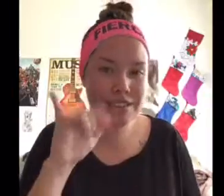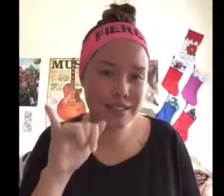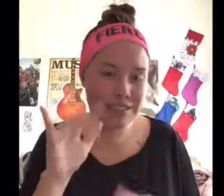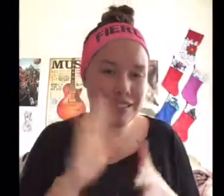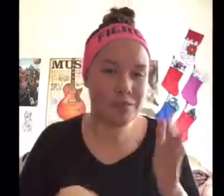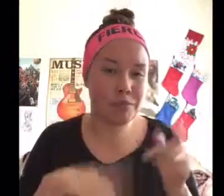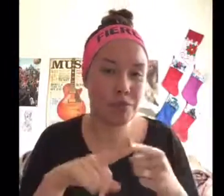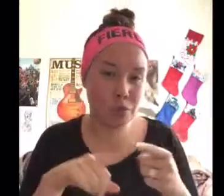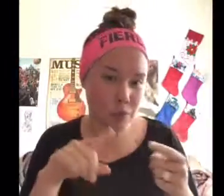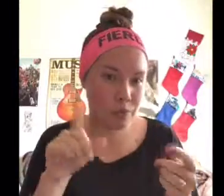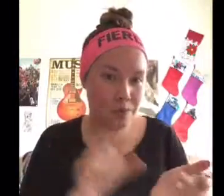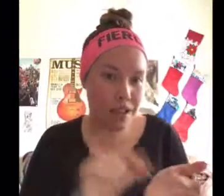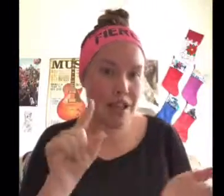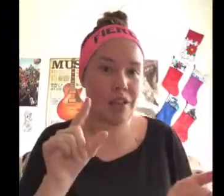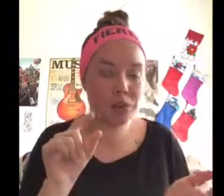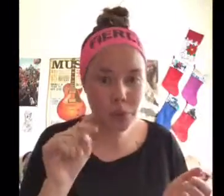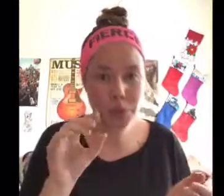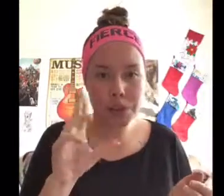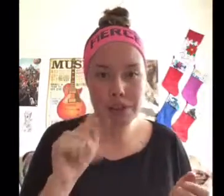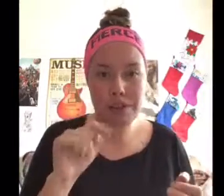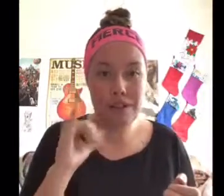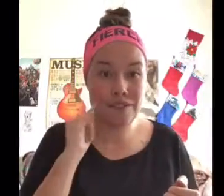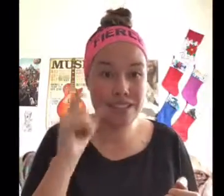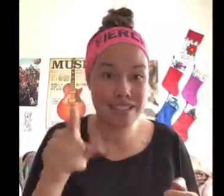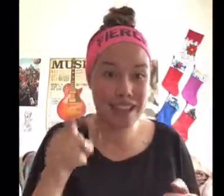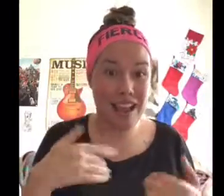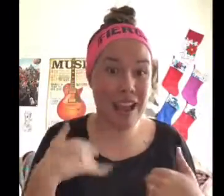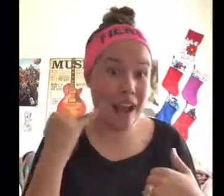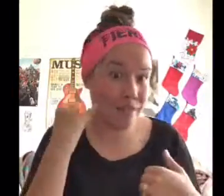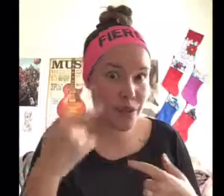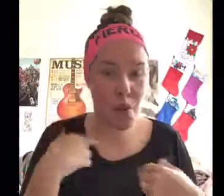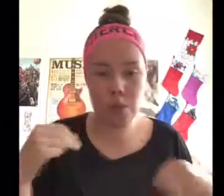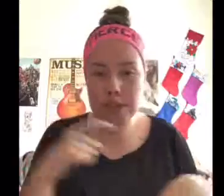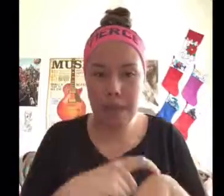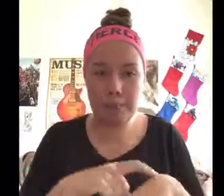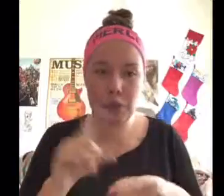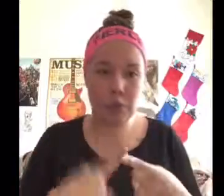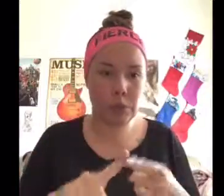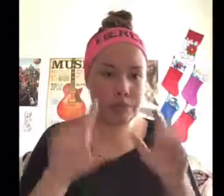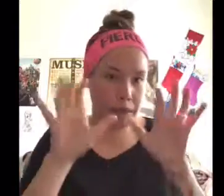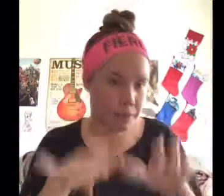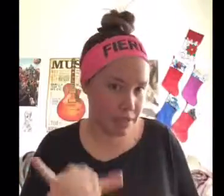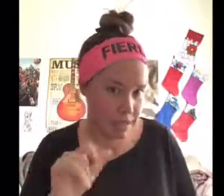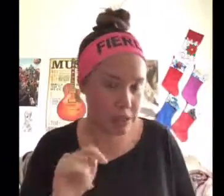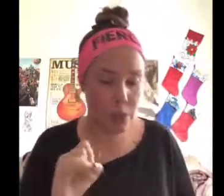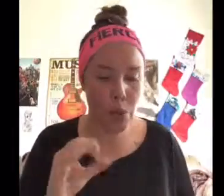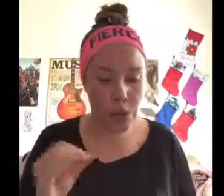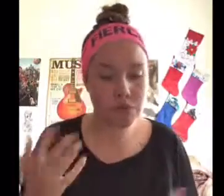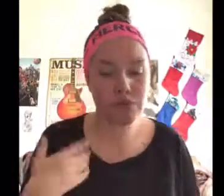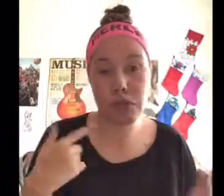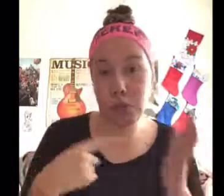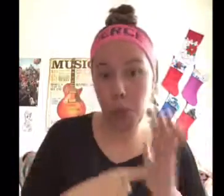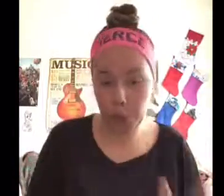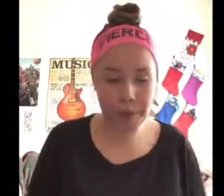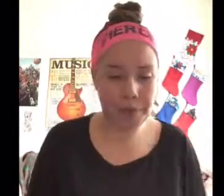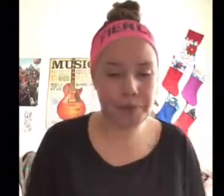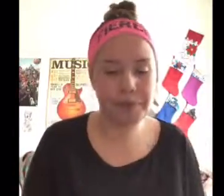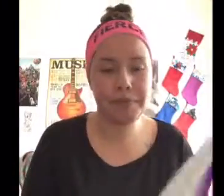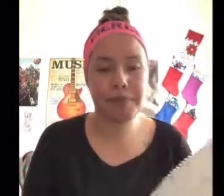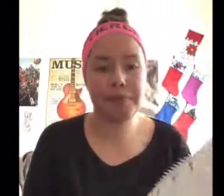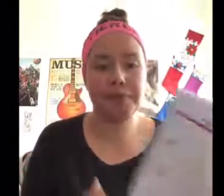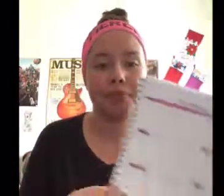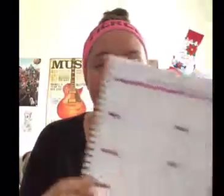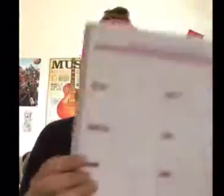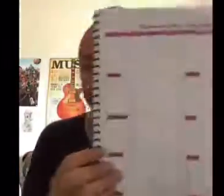You can print it out easily, (if you don't have time to type to creative)